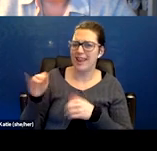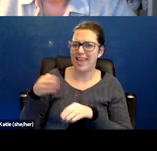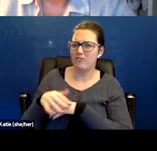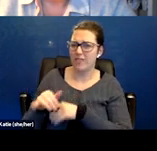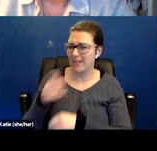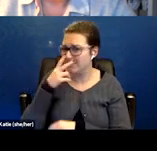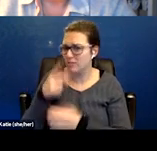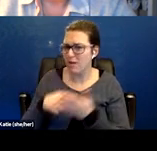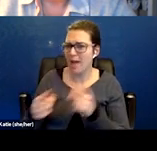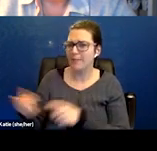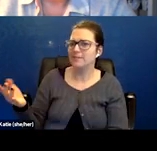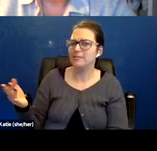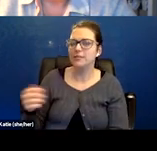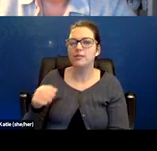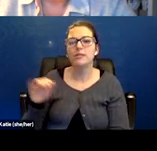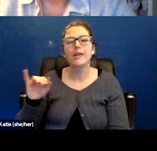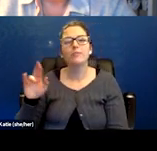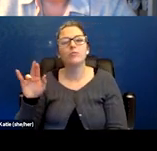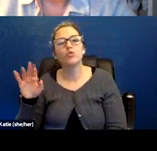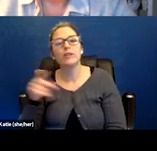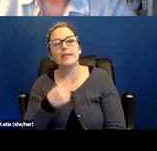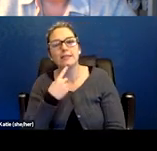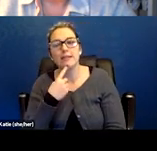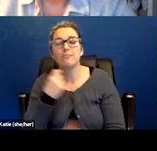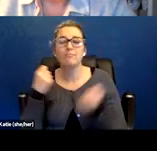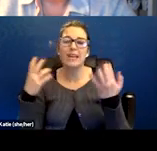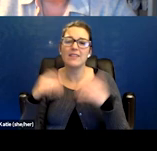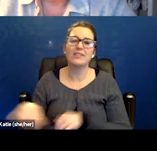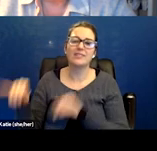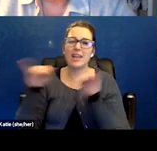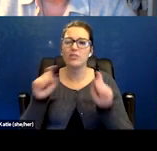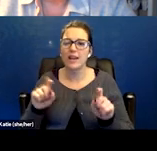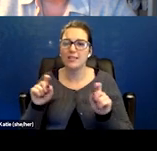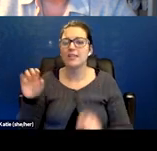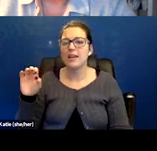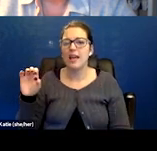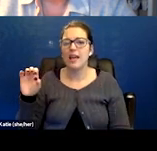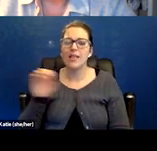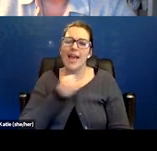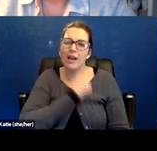And as Julia said, a lot of the standard tests, echocardiogram, those kind of things are normal